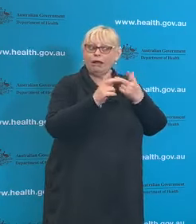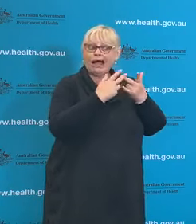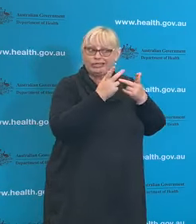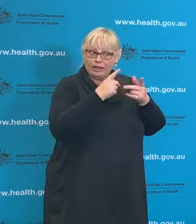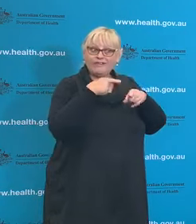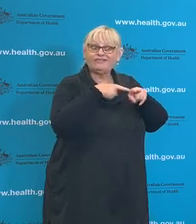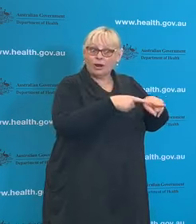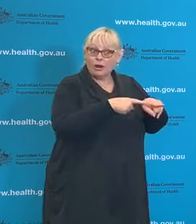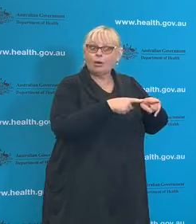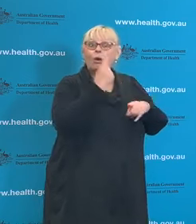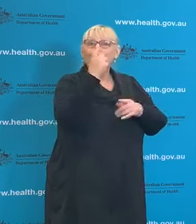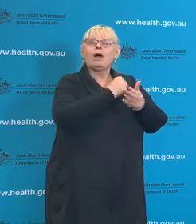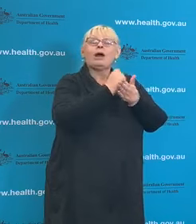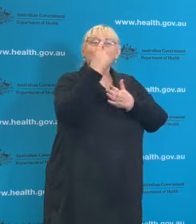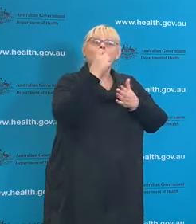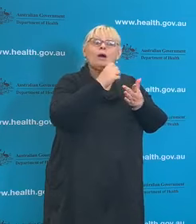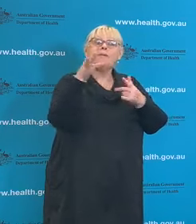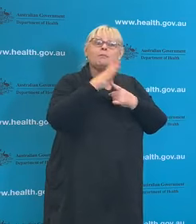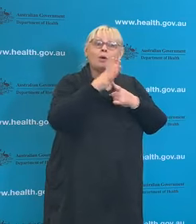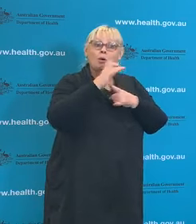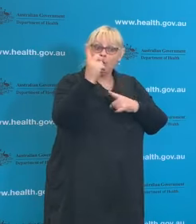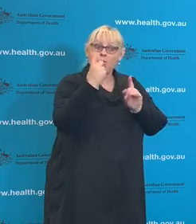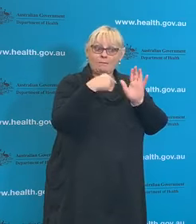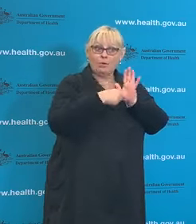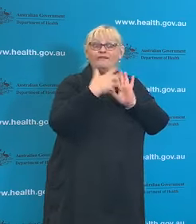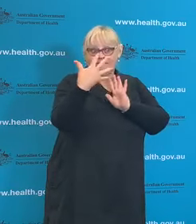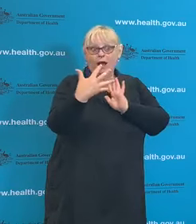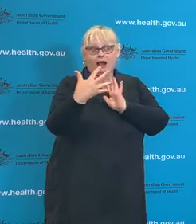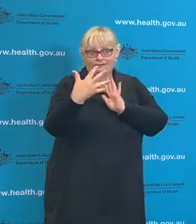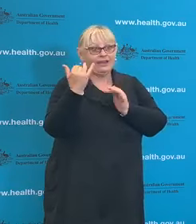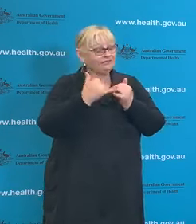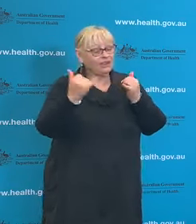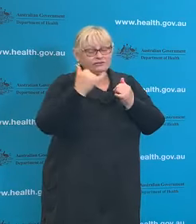don't see outbreaks and we don't see a resurgence of this disease across